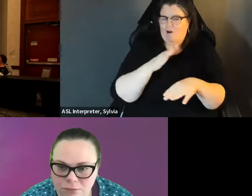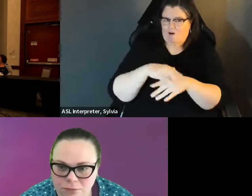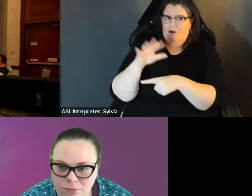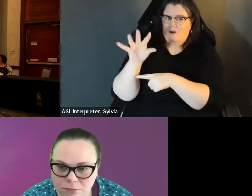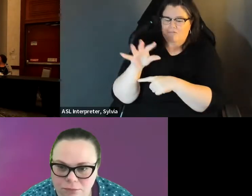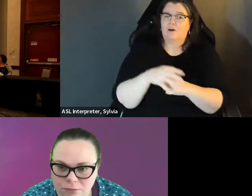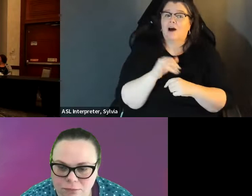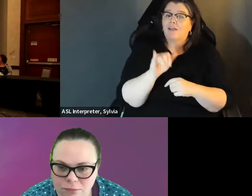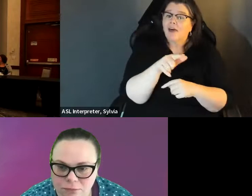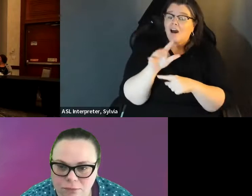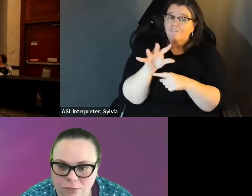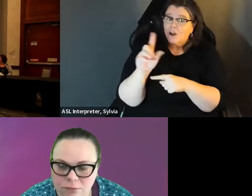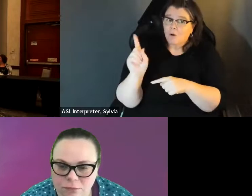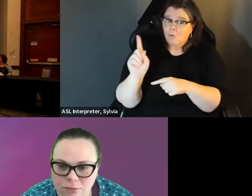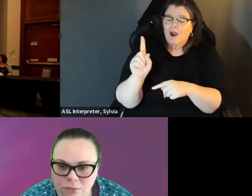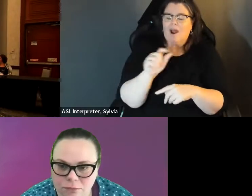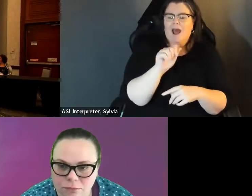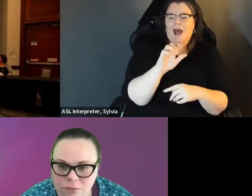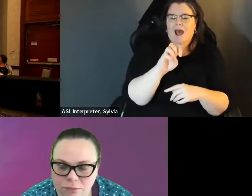language interpreters. The videos can be found on access